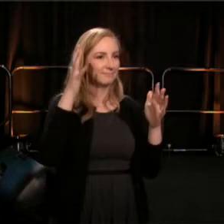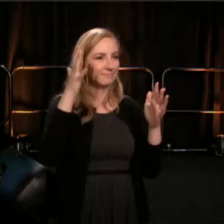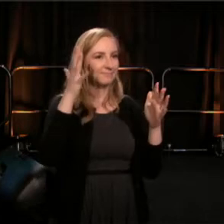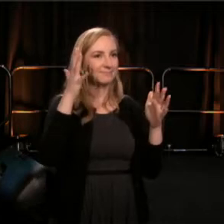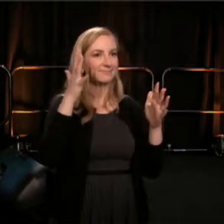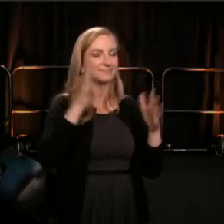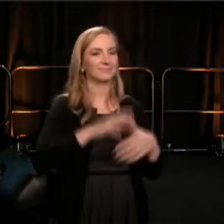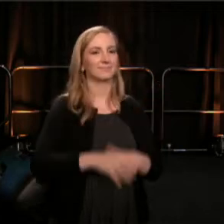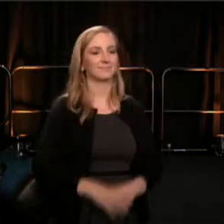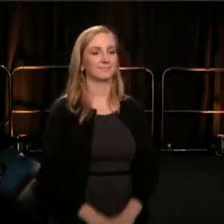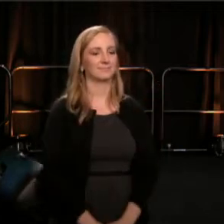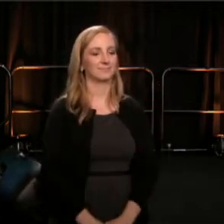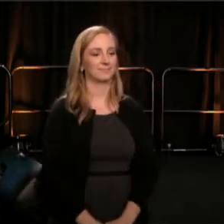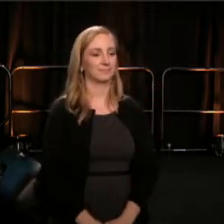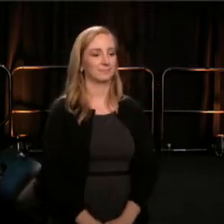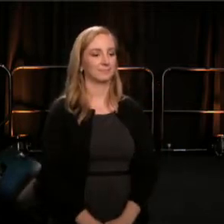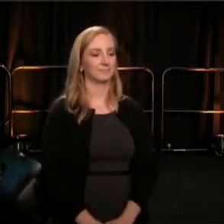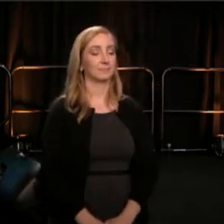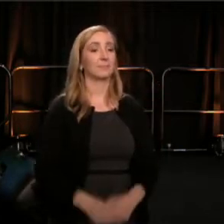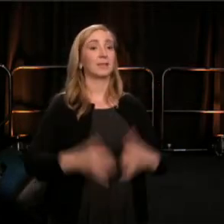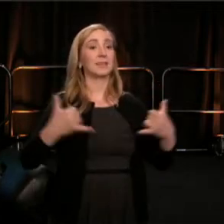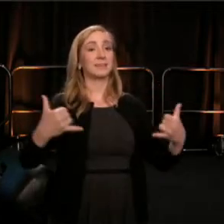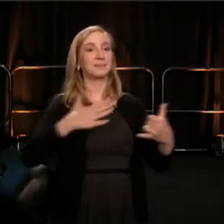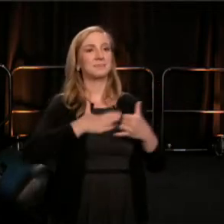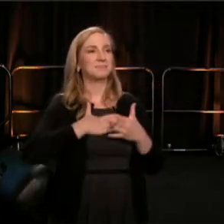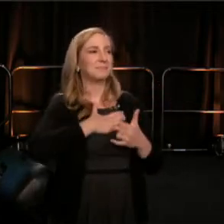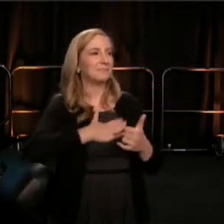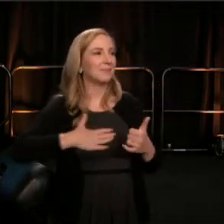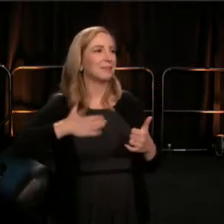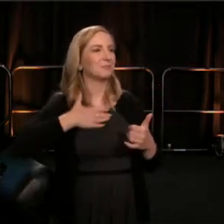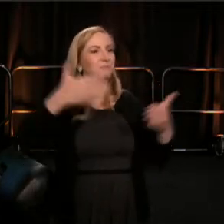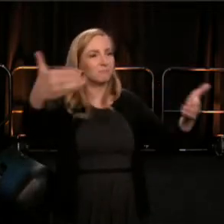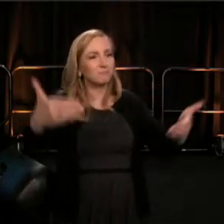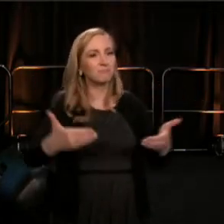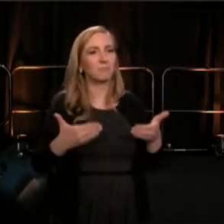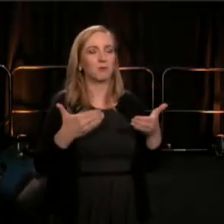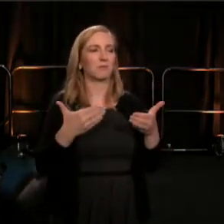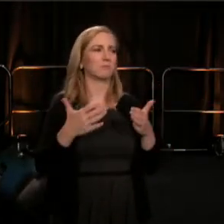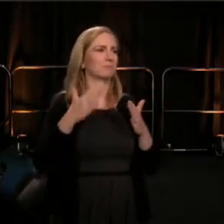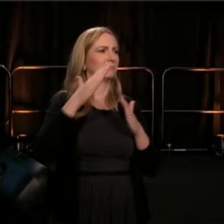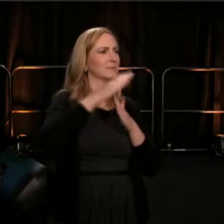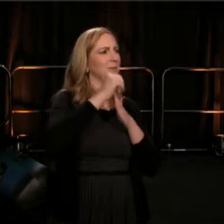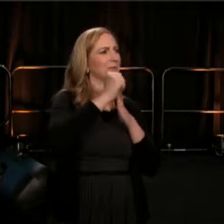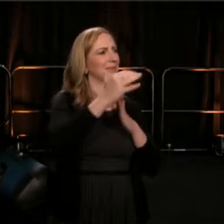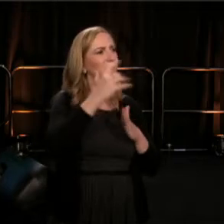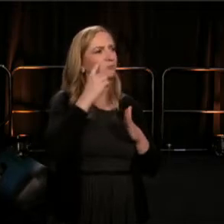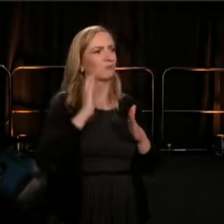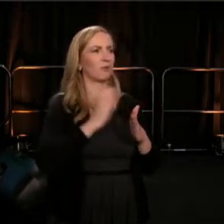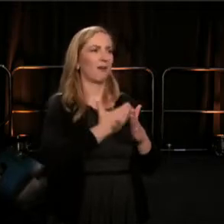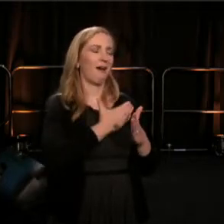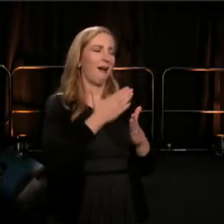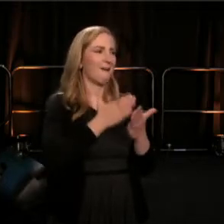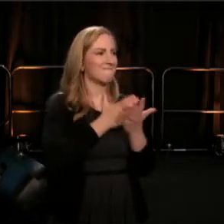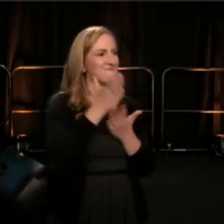Thank you. Now it's my pleasure to welcome one of the great leaders of our field who seems to be under the impression she's retiring.